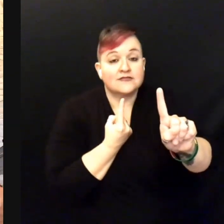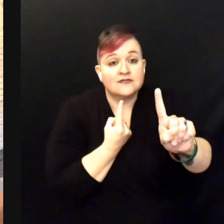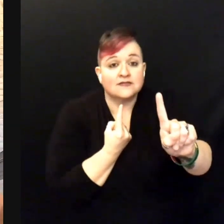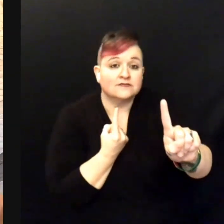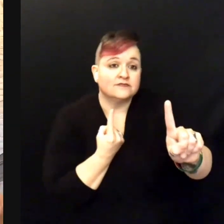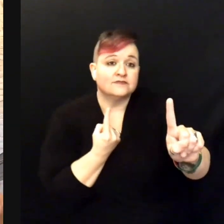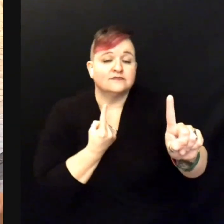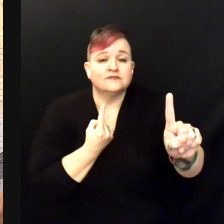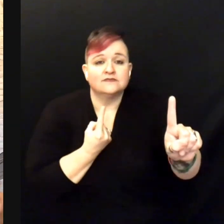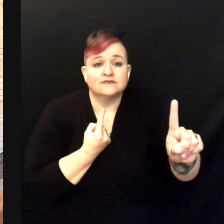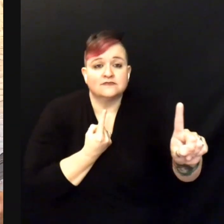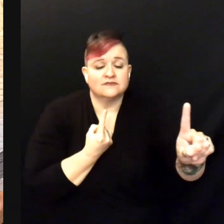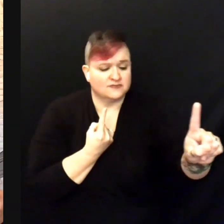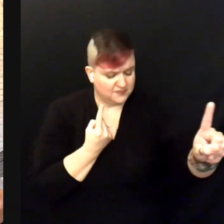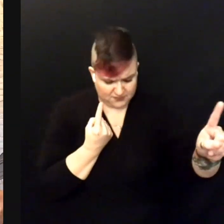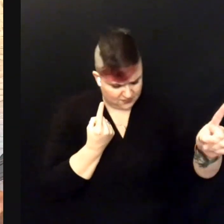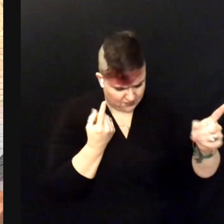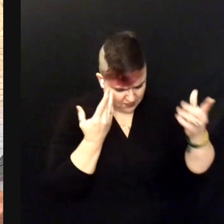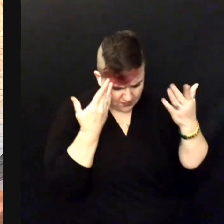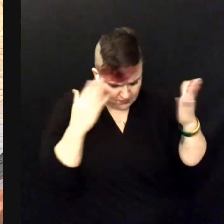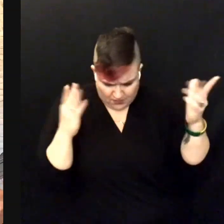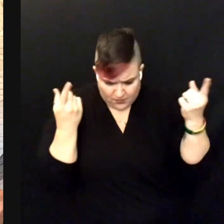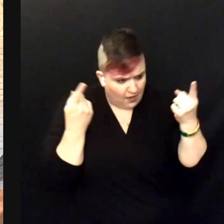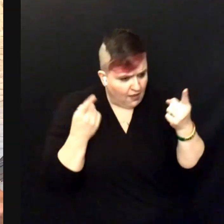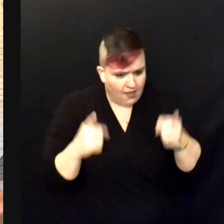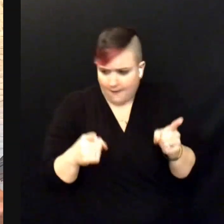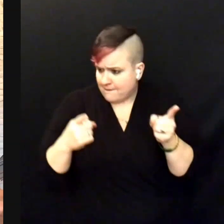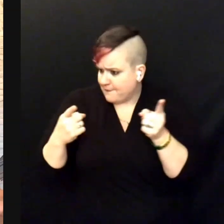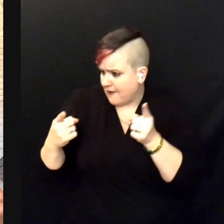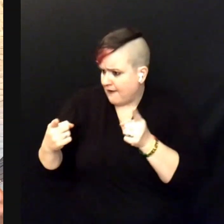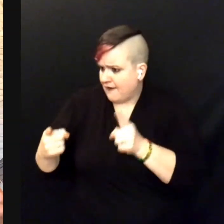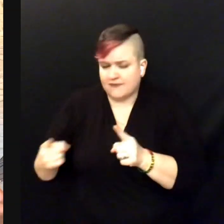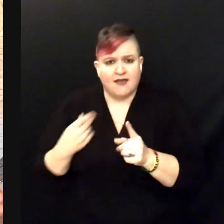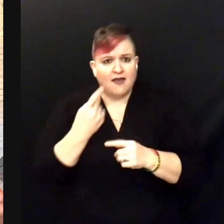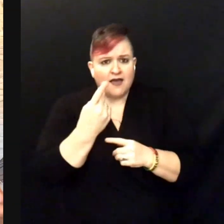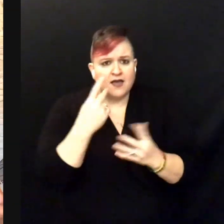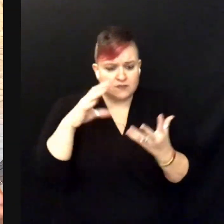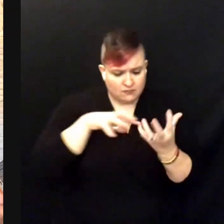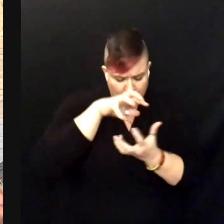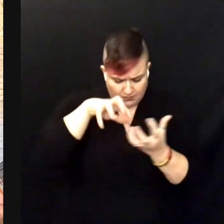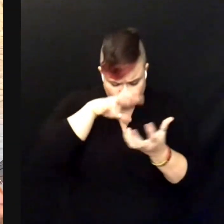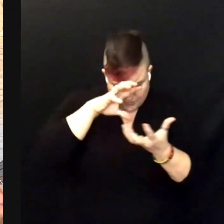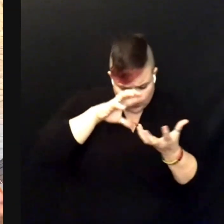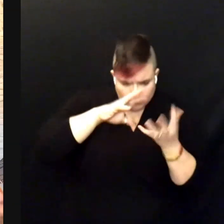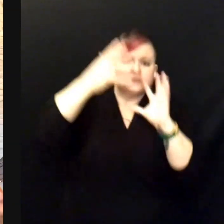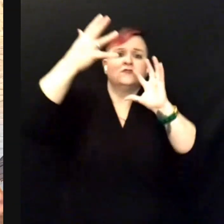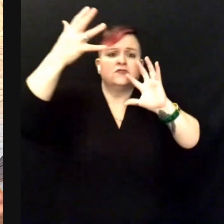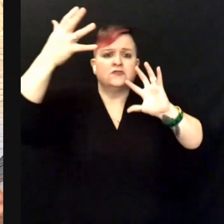Don't know how everything got confused